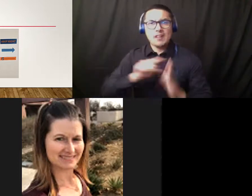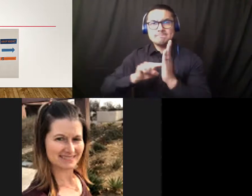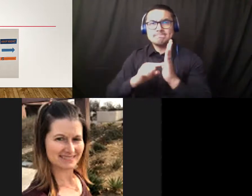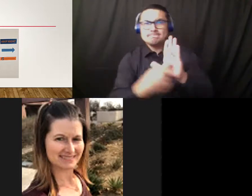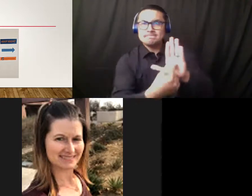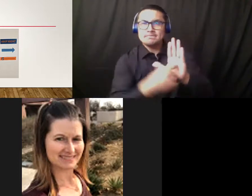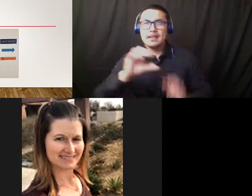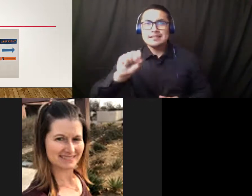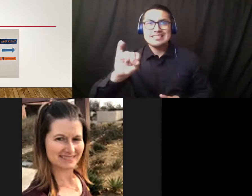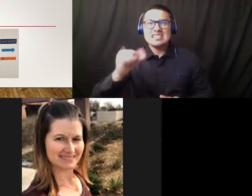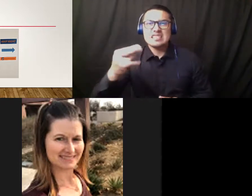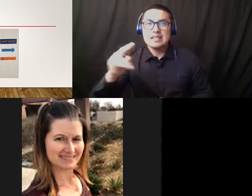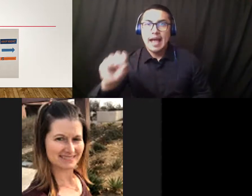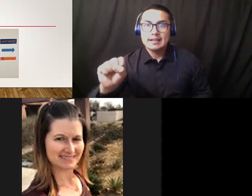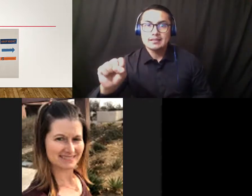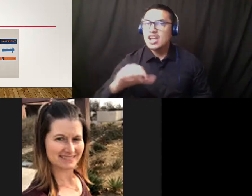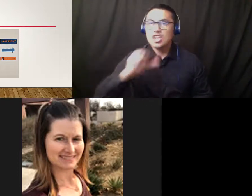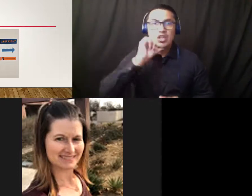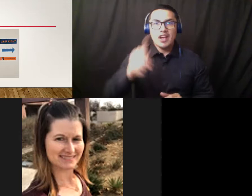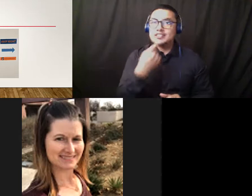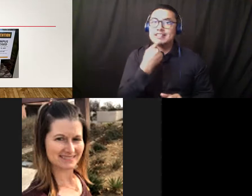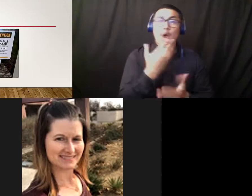wear your mask and keep six feet of difference, but